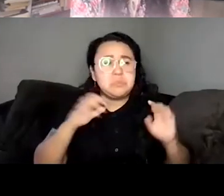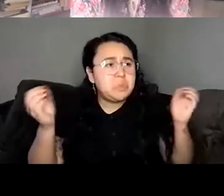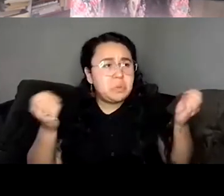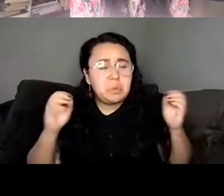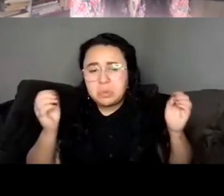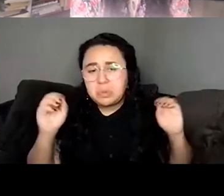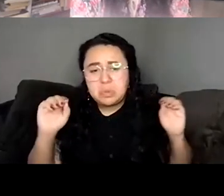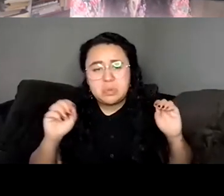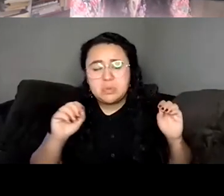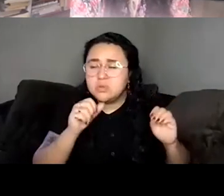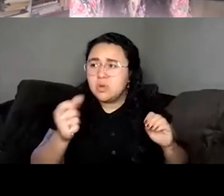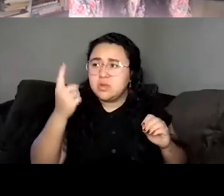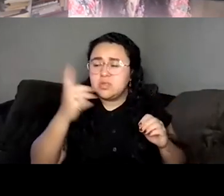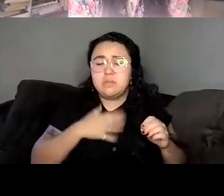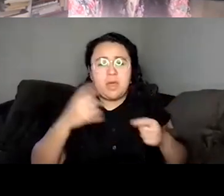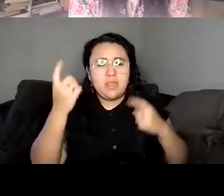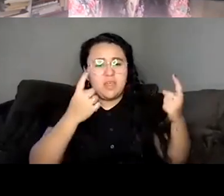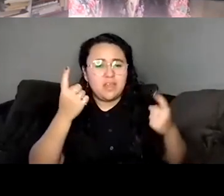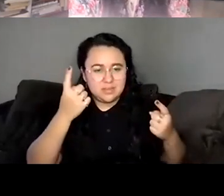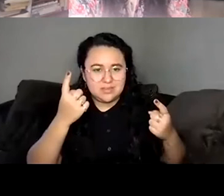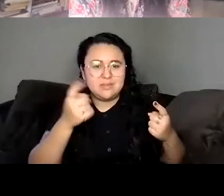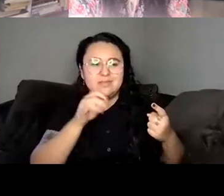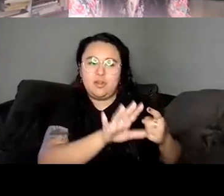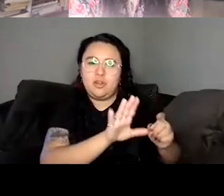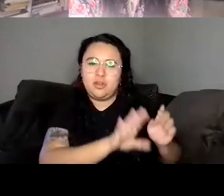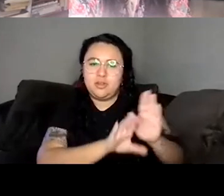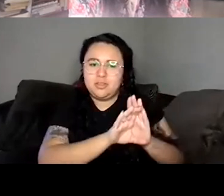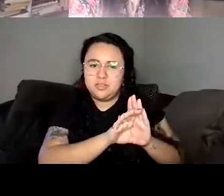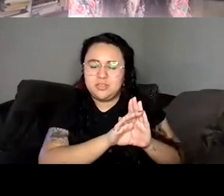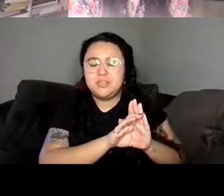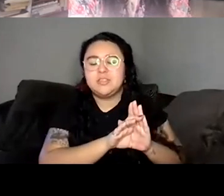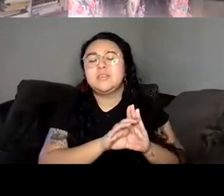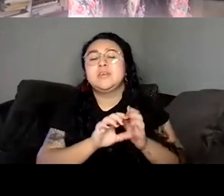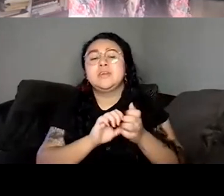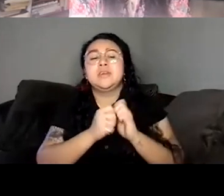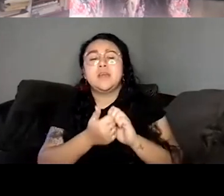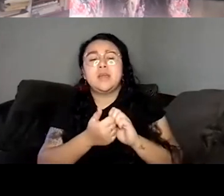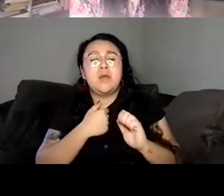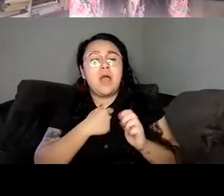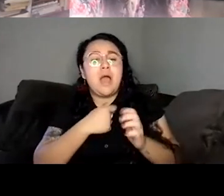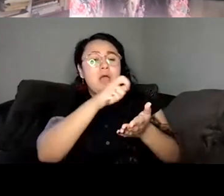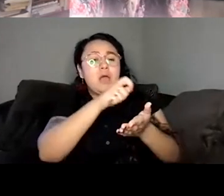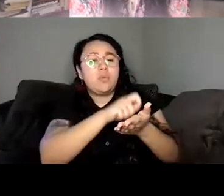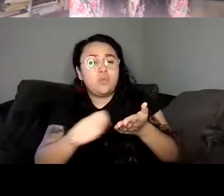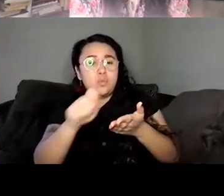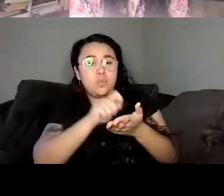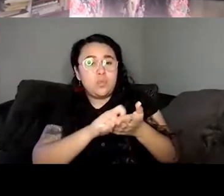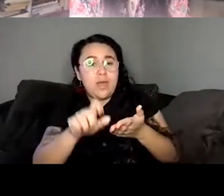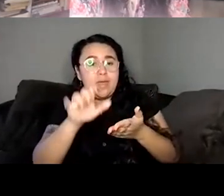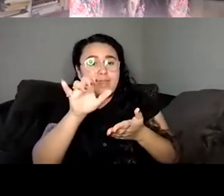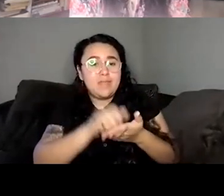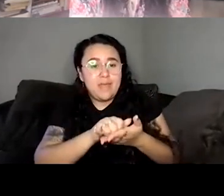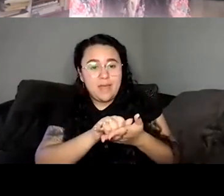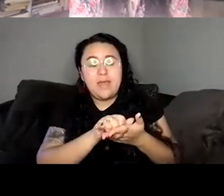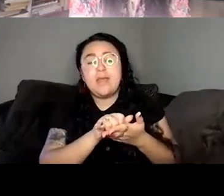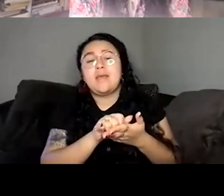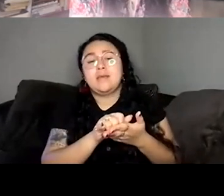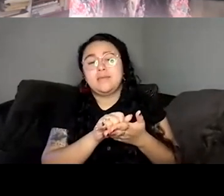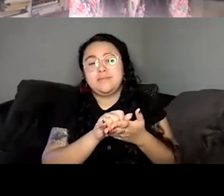I wanted to the way I wanted to go about illustrating that and like, going against that was to make